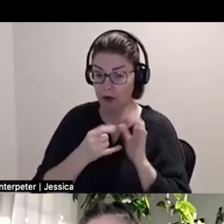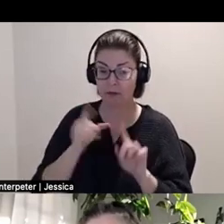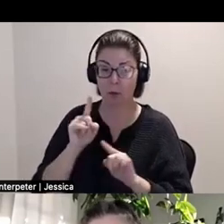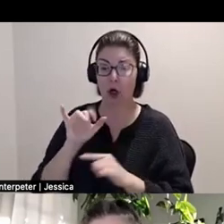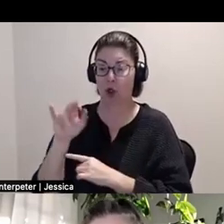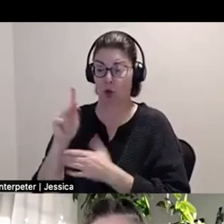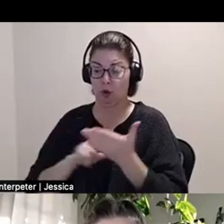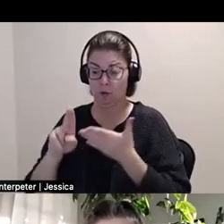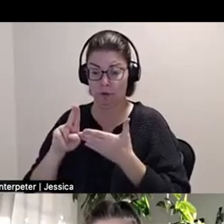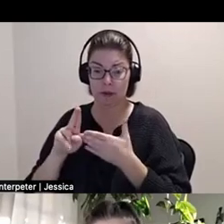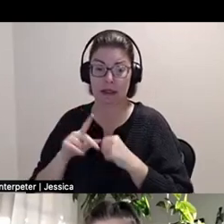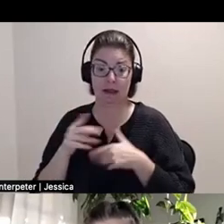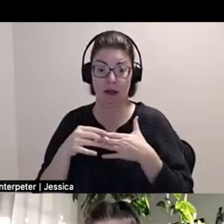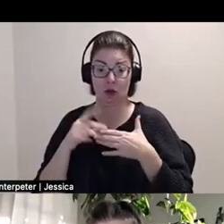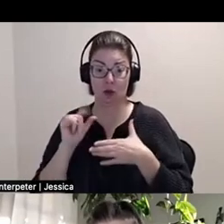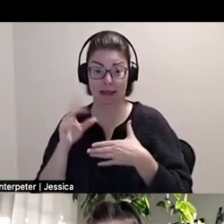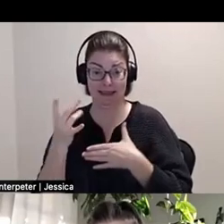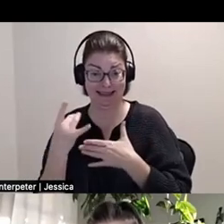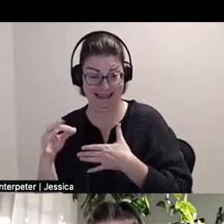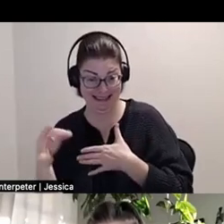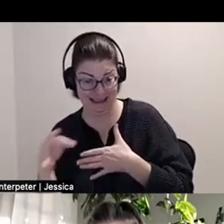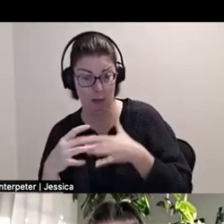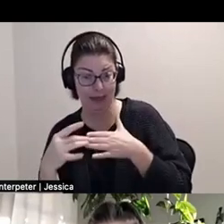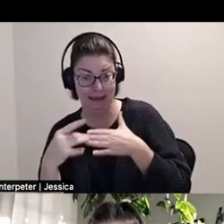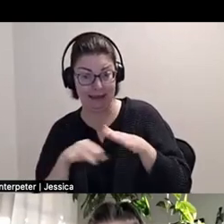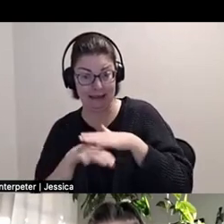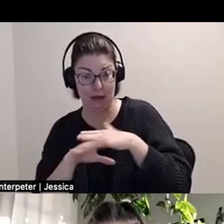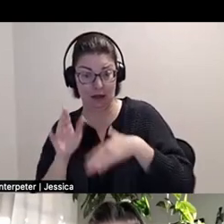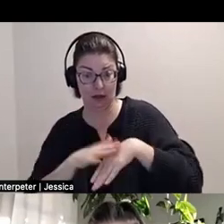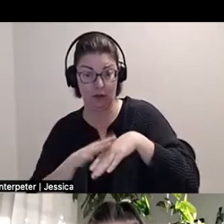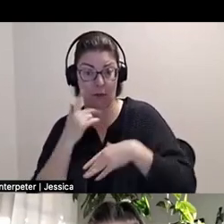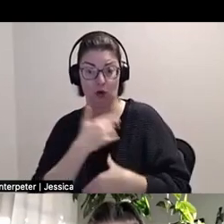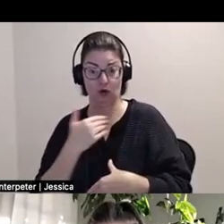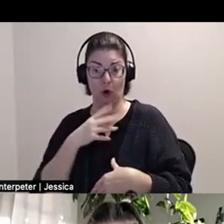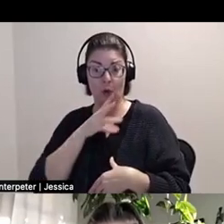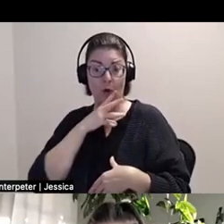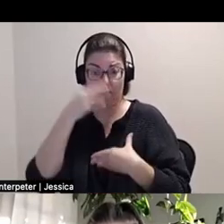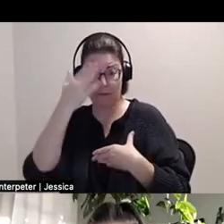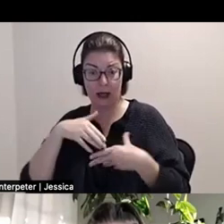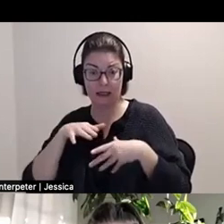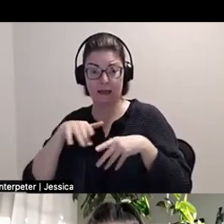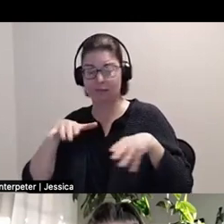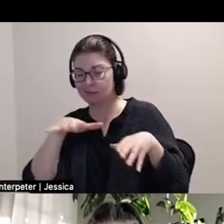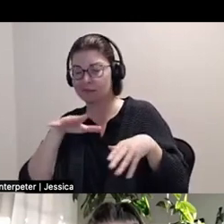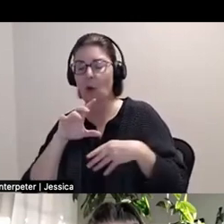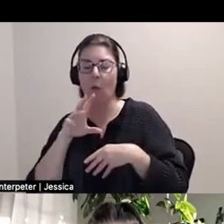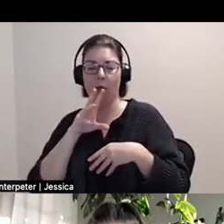Consultant for the Toronto Waterfront Sidewalk Labs project; in 2021, he was a keynote speaker